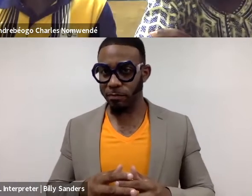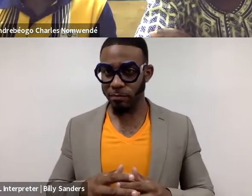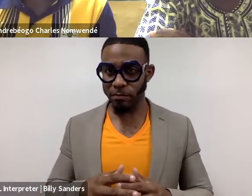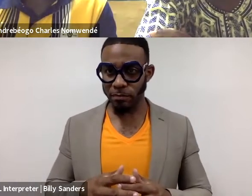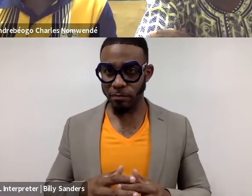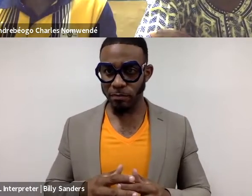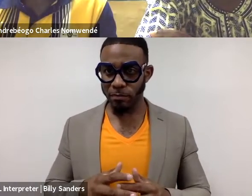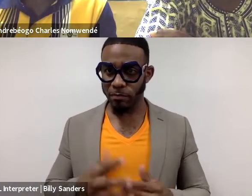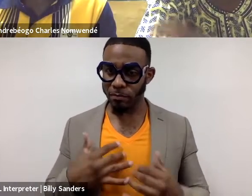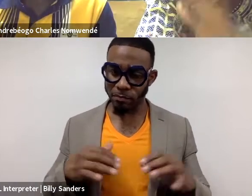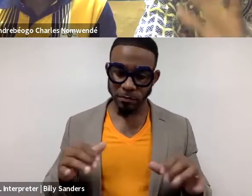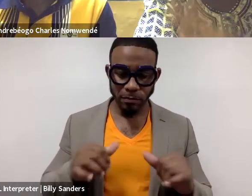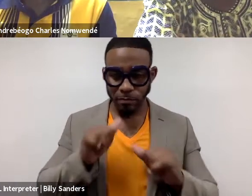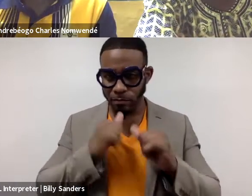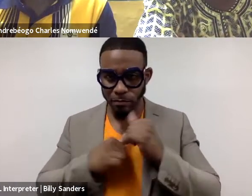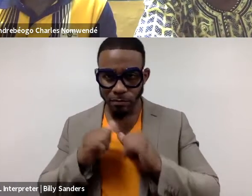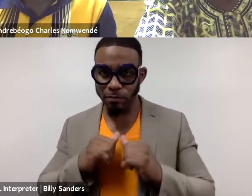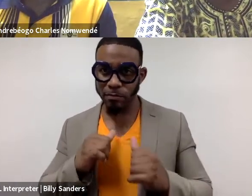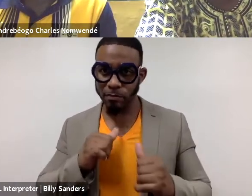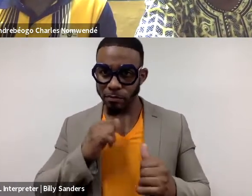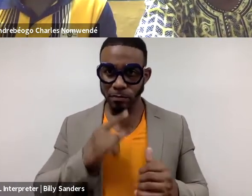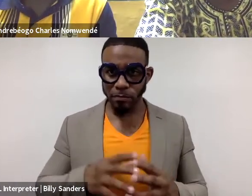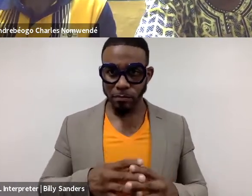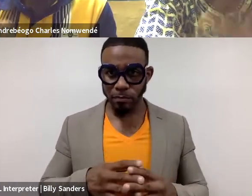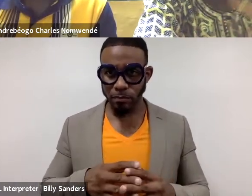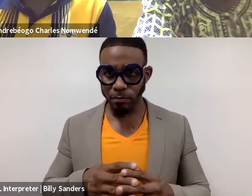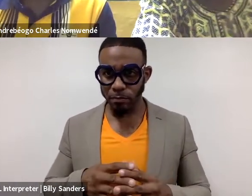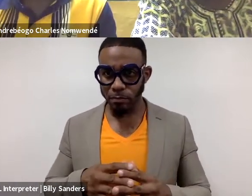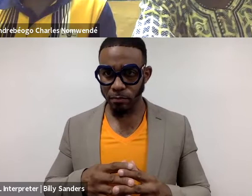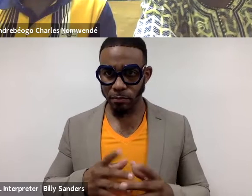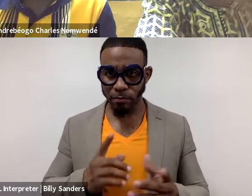We'll not be talking again of colonization.